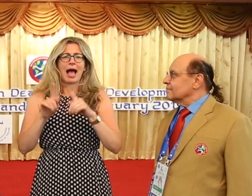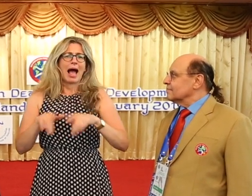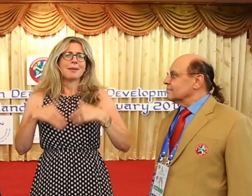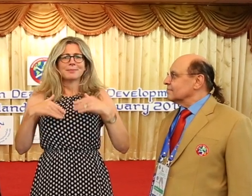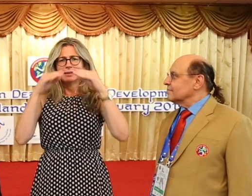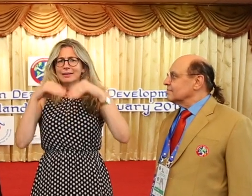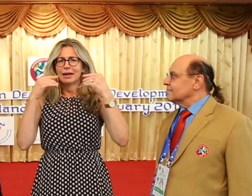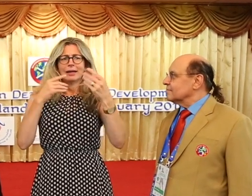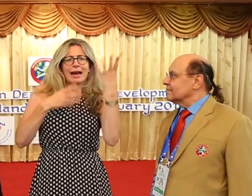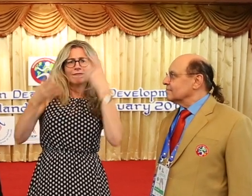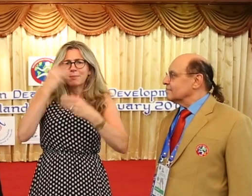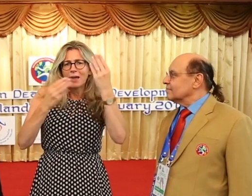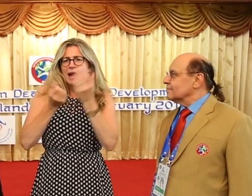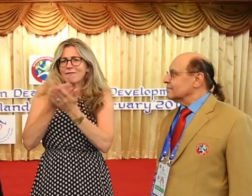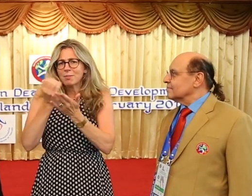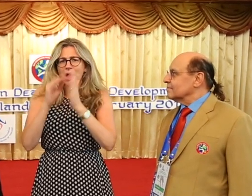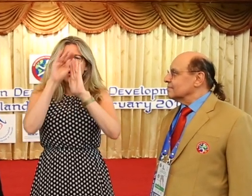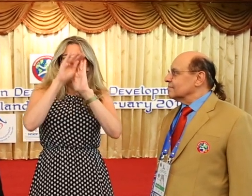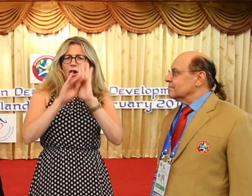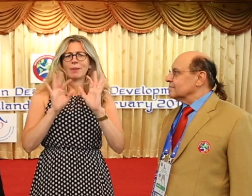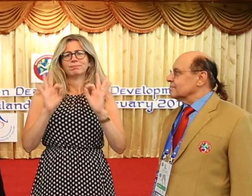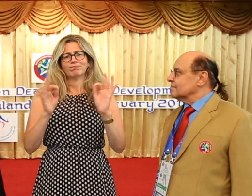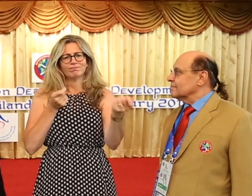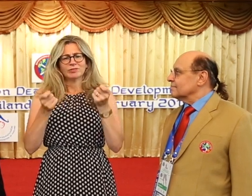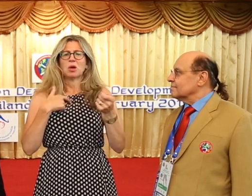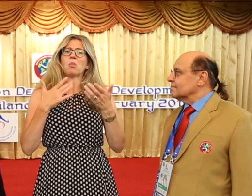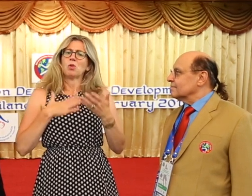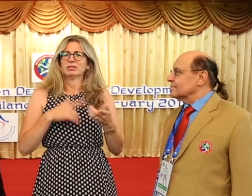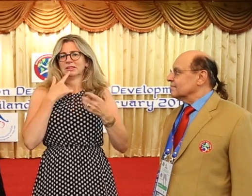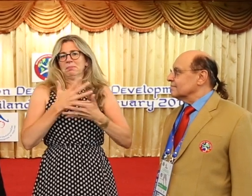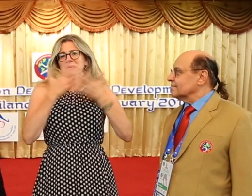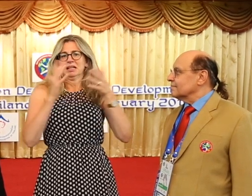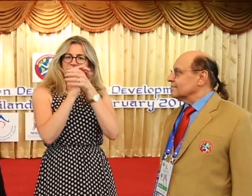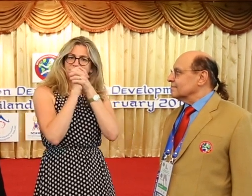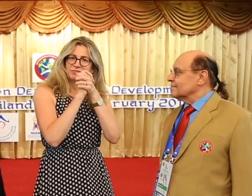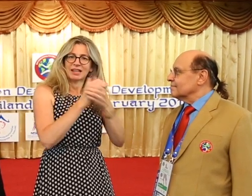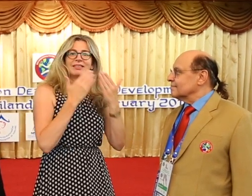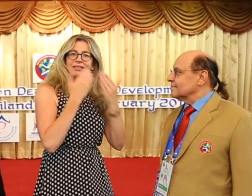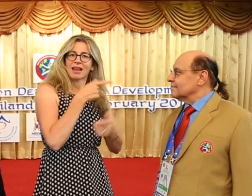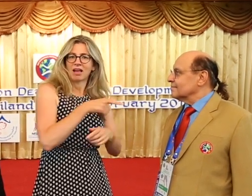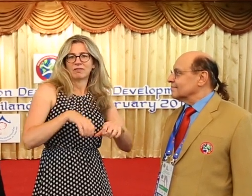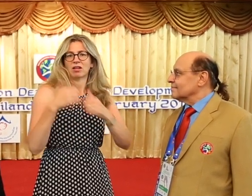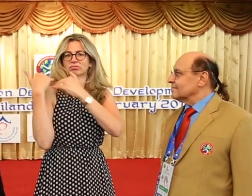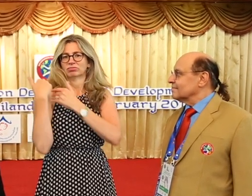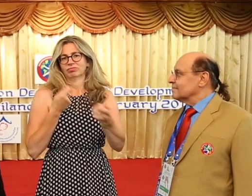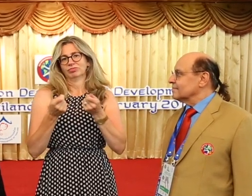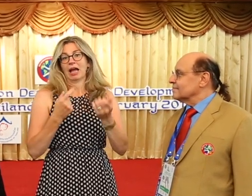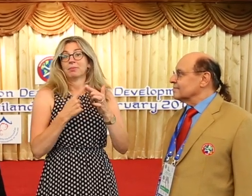informative for all participants. I am pleased to thank Yakov for hosting the event and